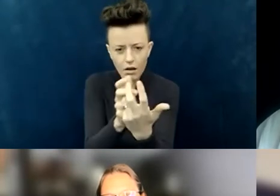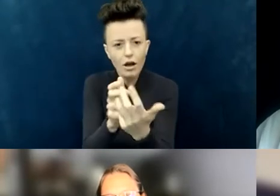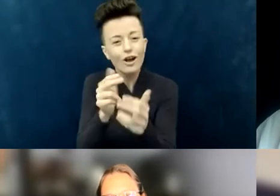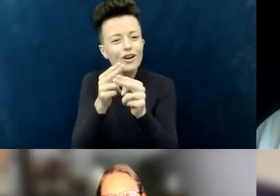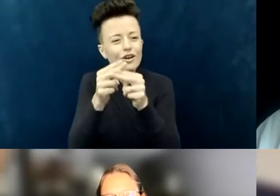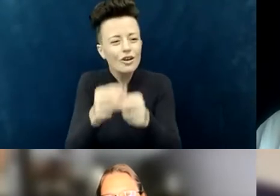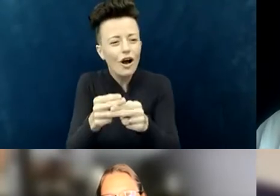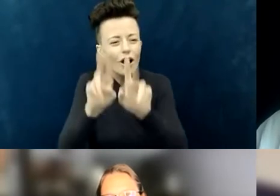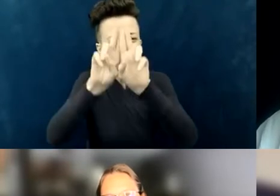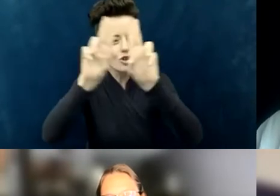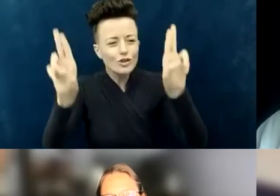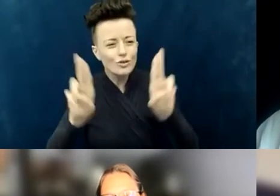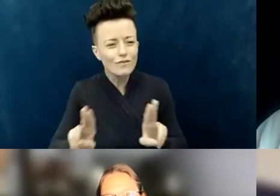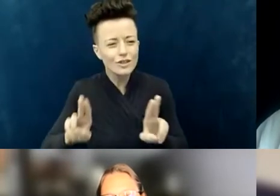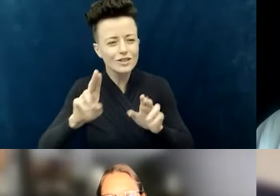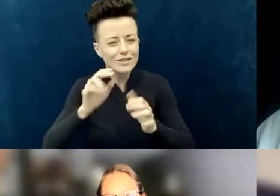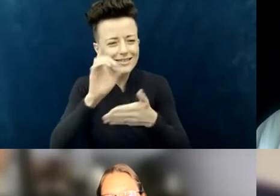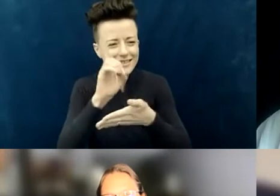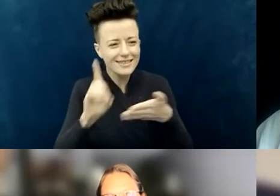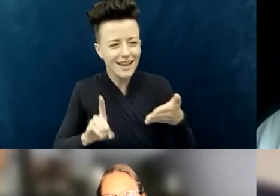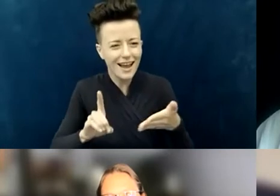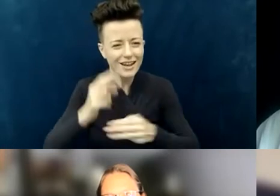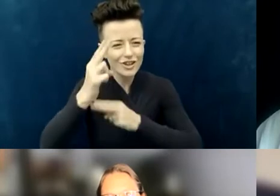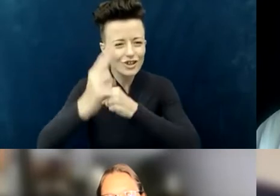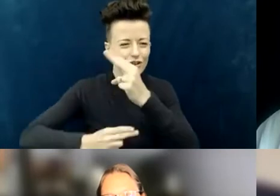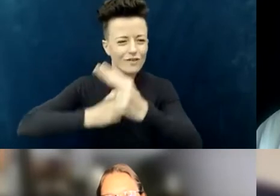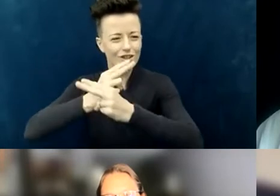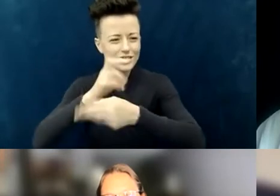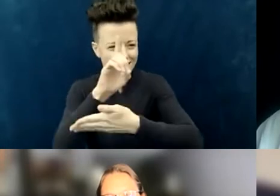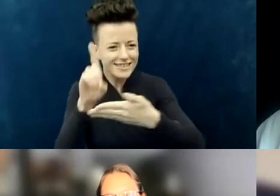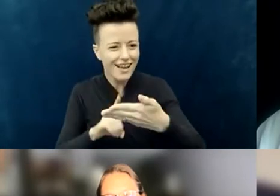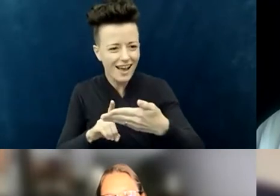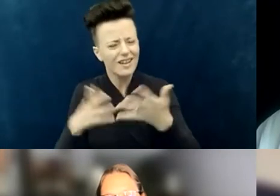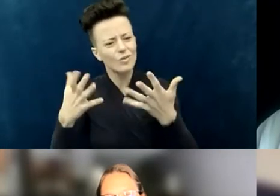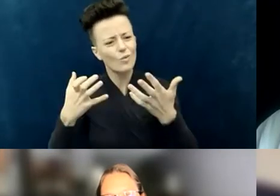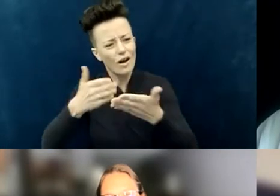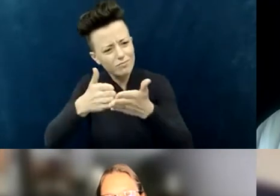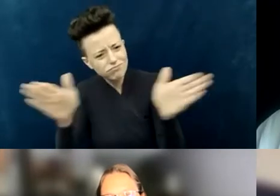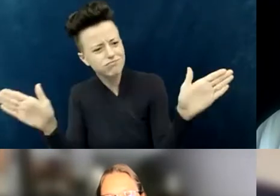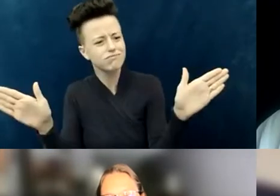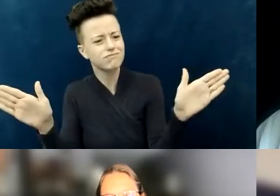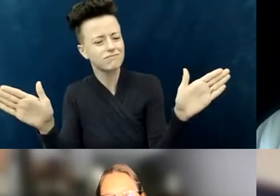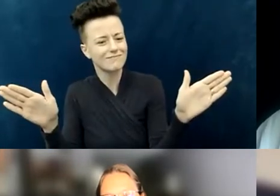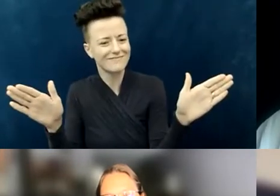There were a couple of things early on that, even in some of the best attempts